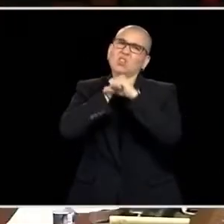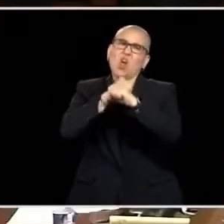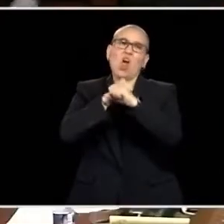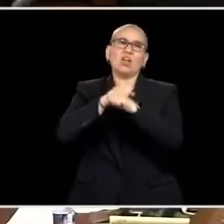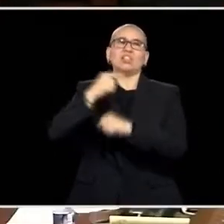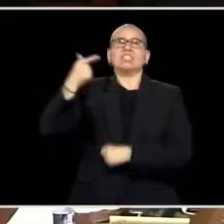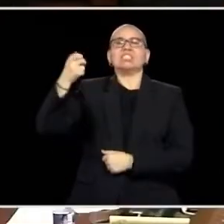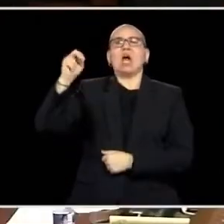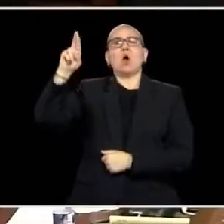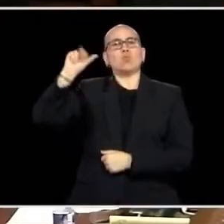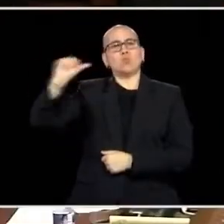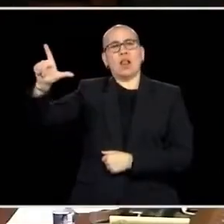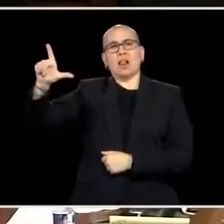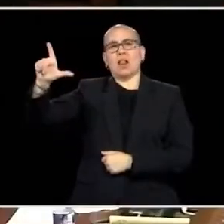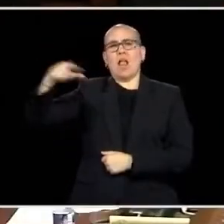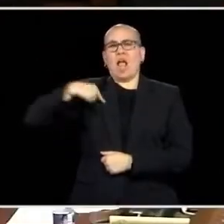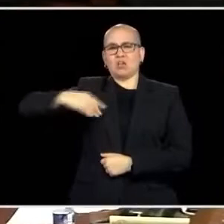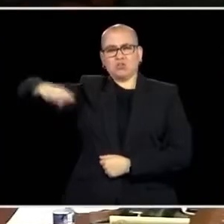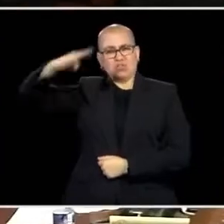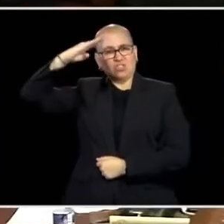YOU.